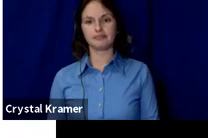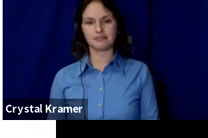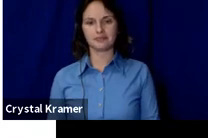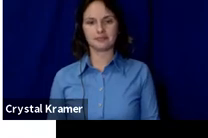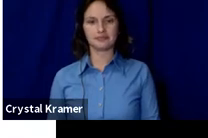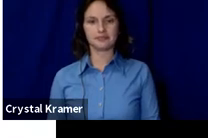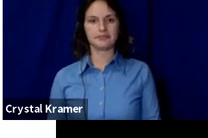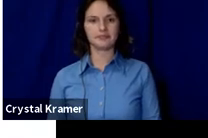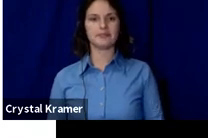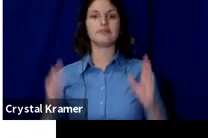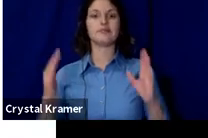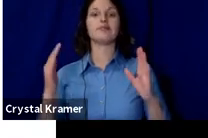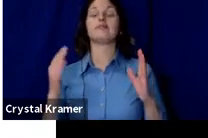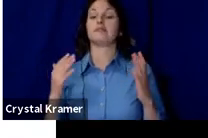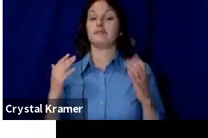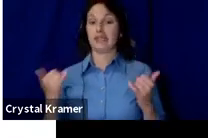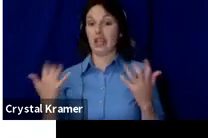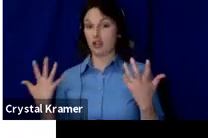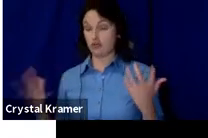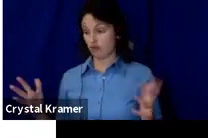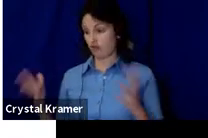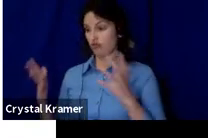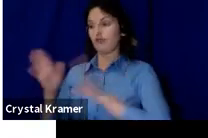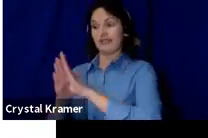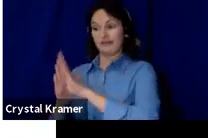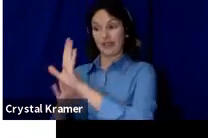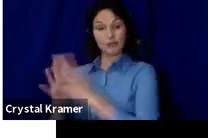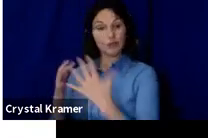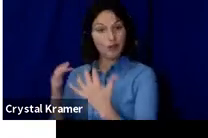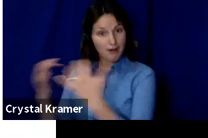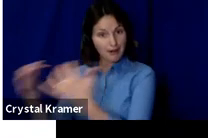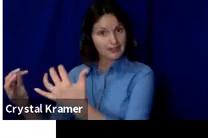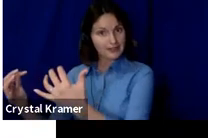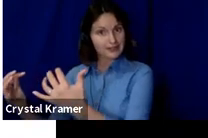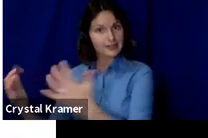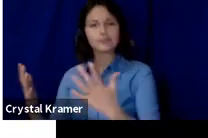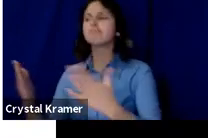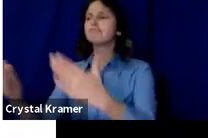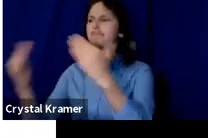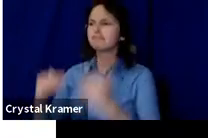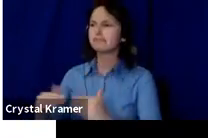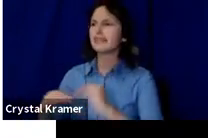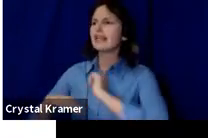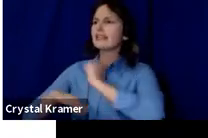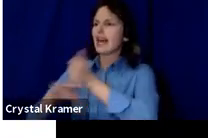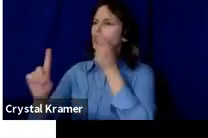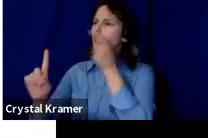So now that you've built your audience and are setting goals and properly budgeting,